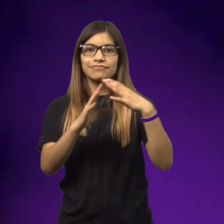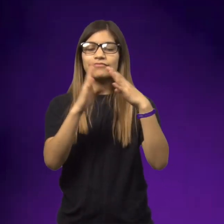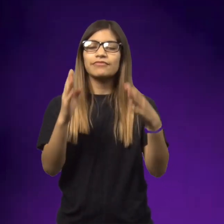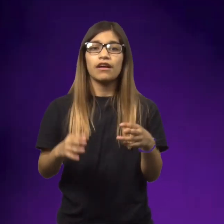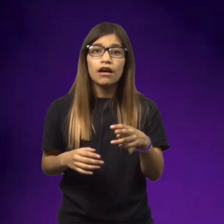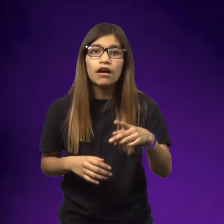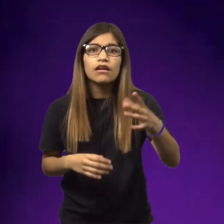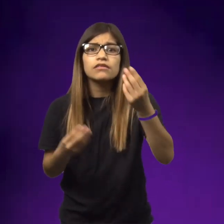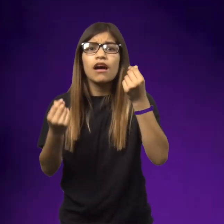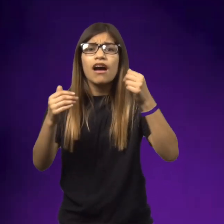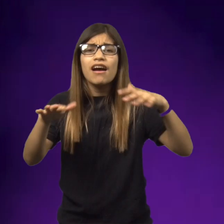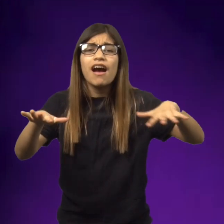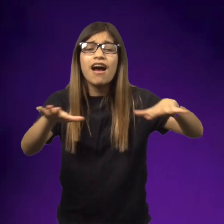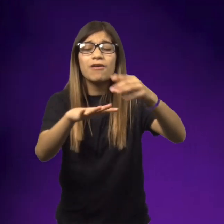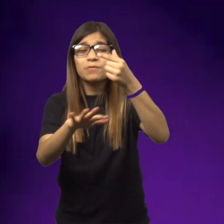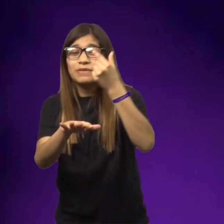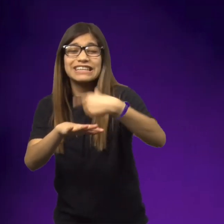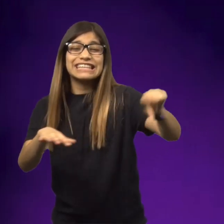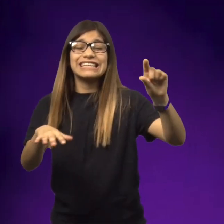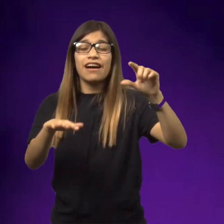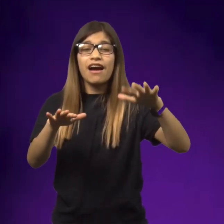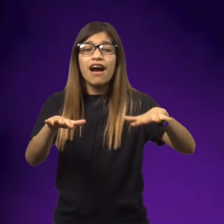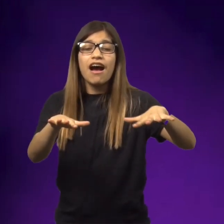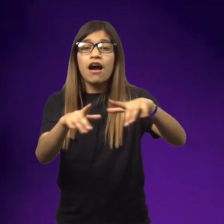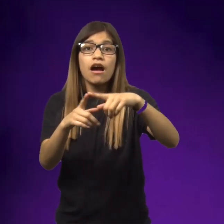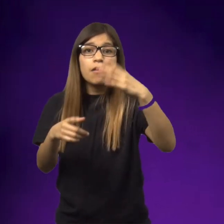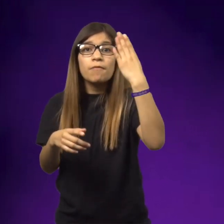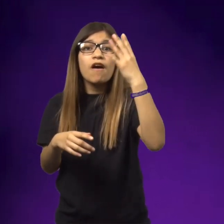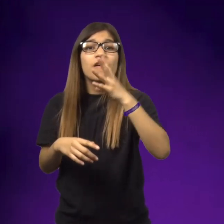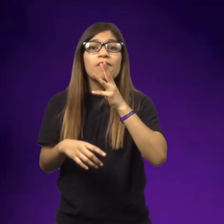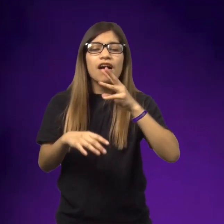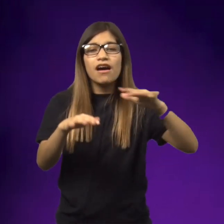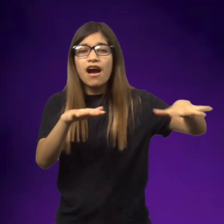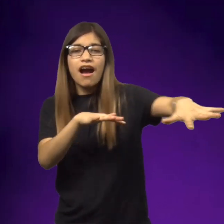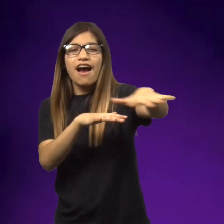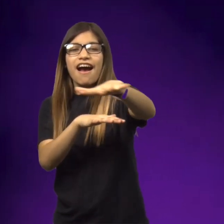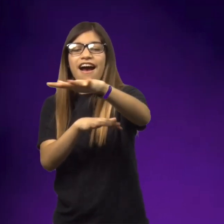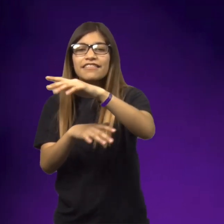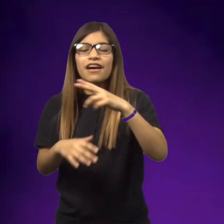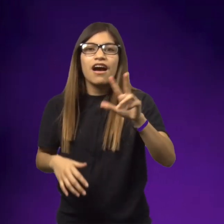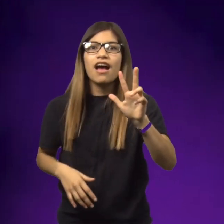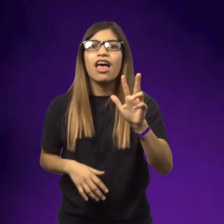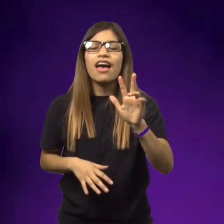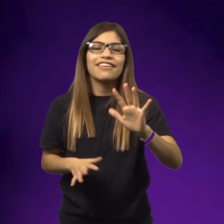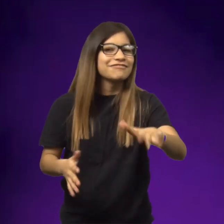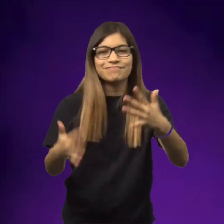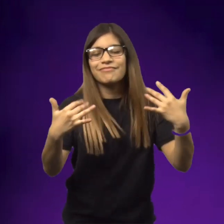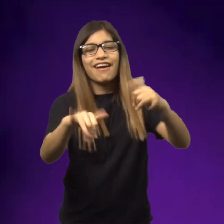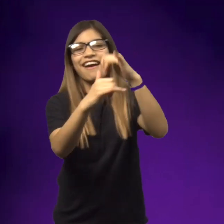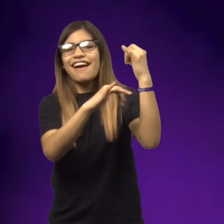So they arrived at Uncle's house, and the land was green and beautiful and the water was bright blue.